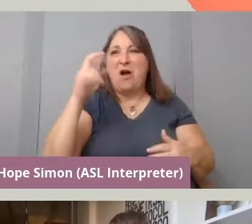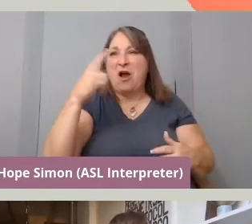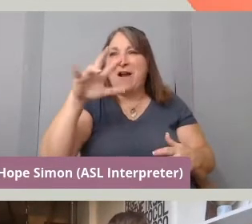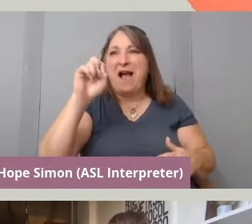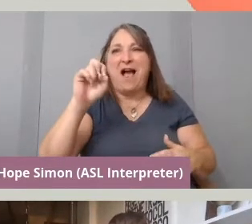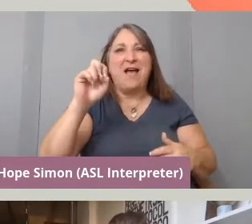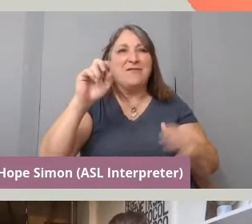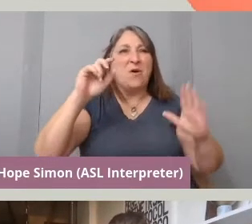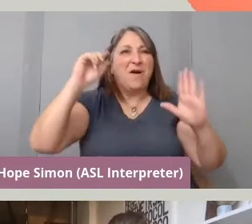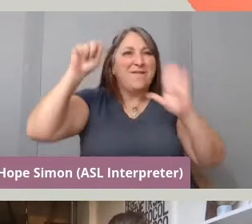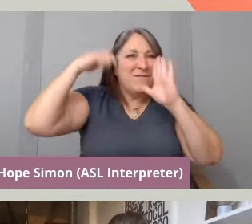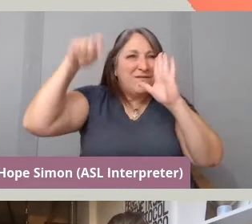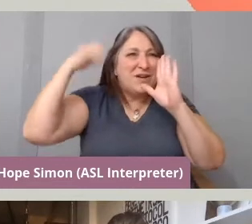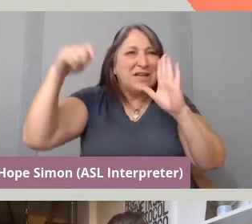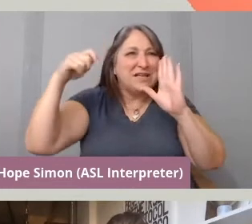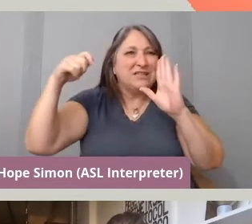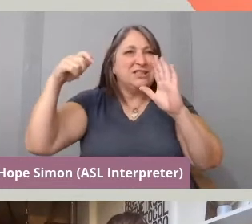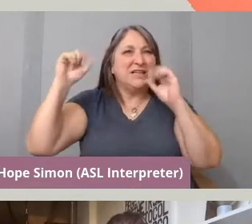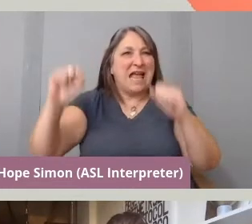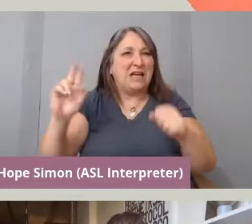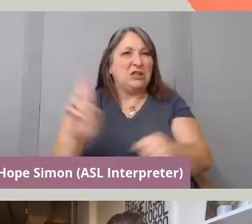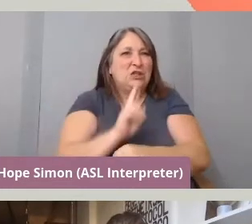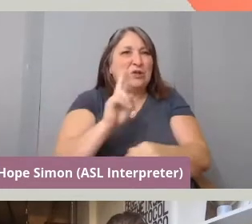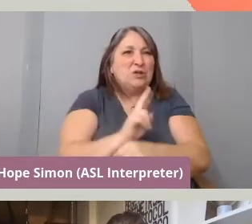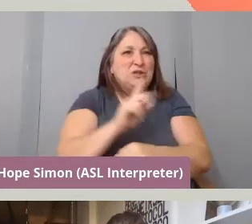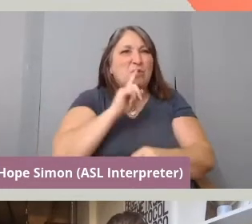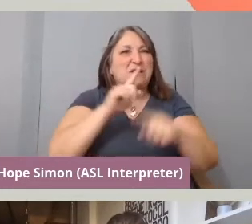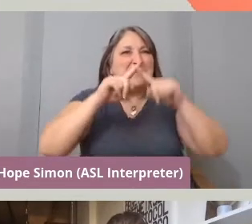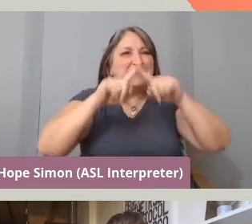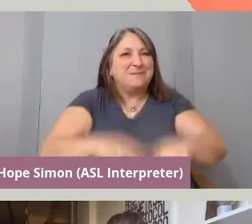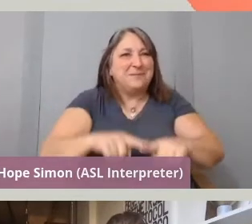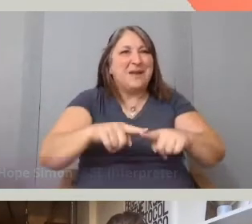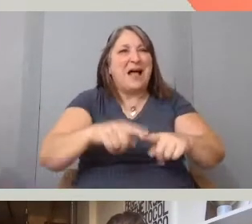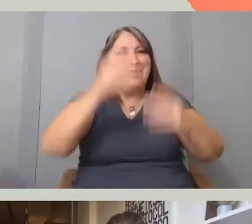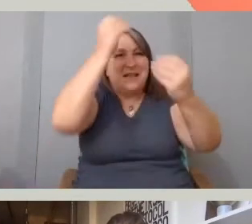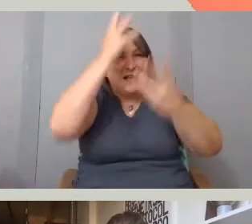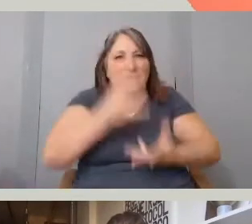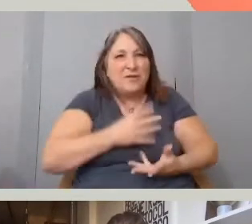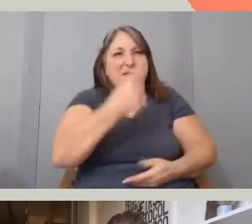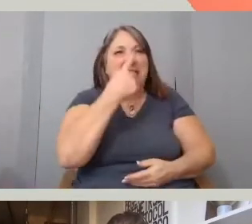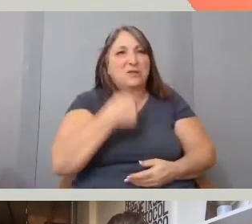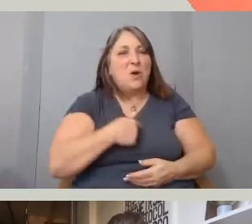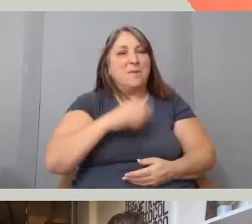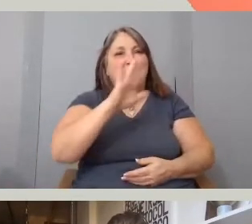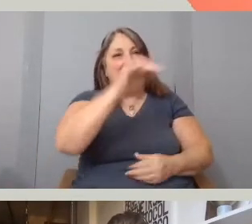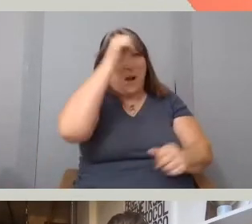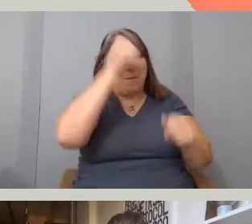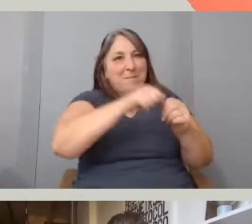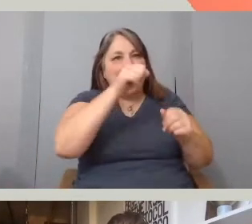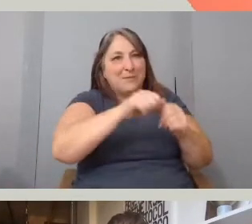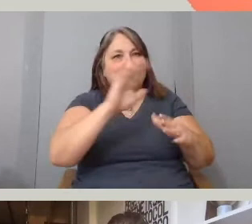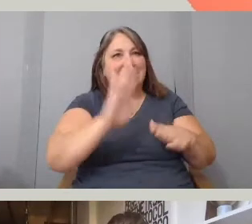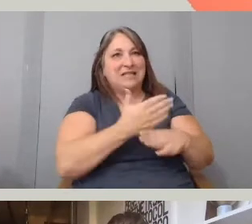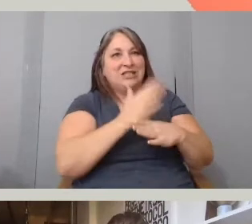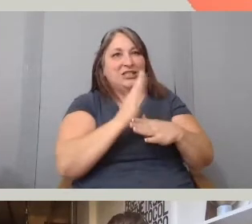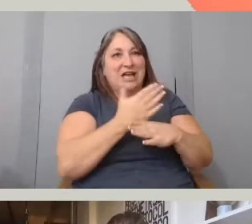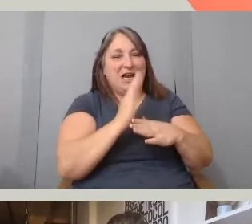So really relying on the spirit of the information they told me, the memories they shared. So, I conducted the interviews first